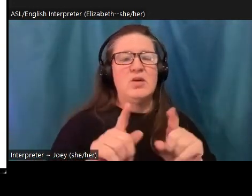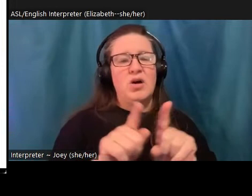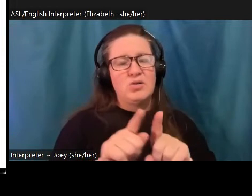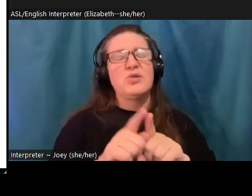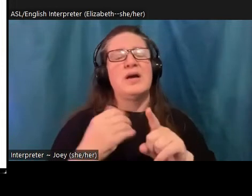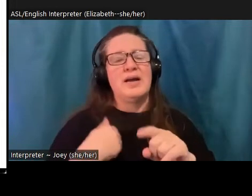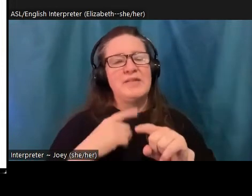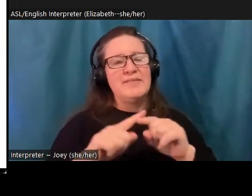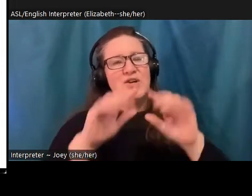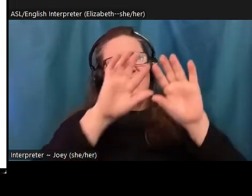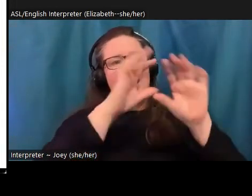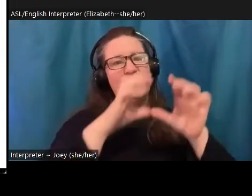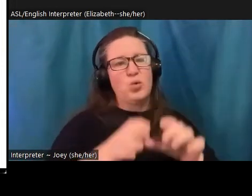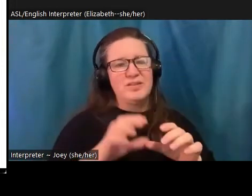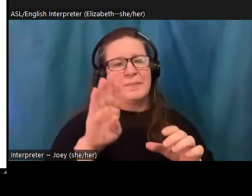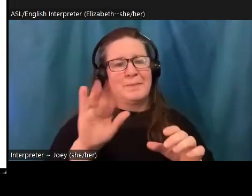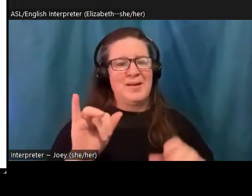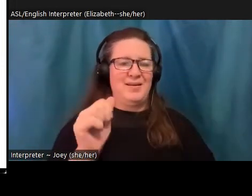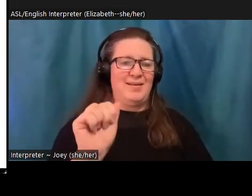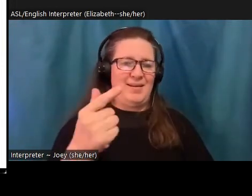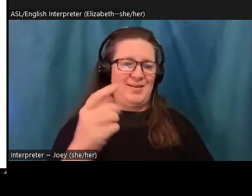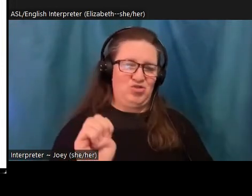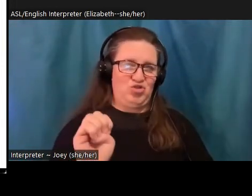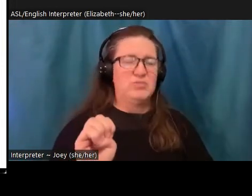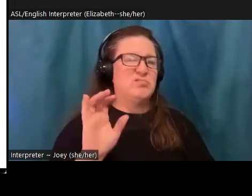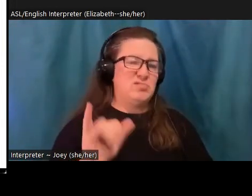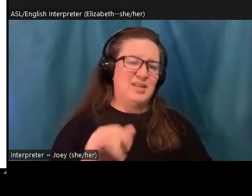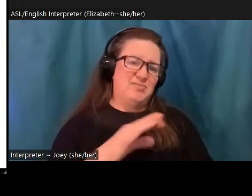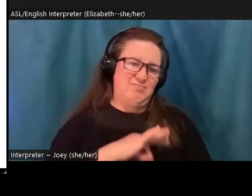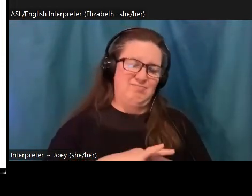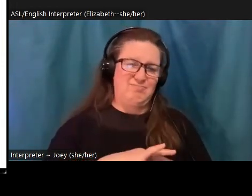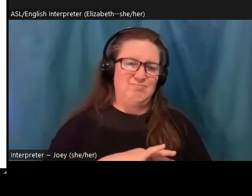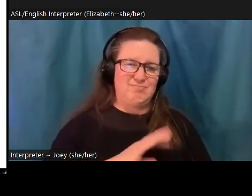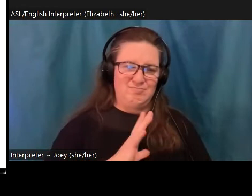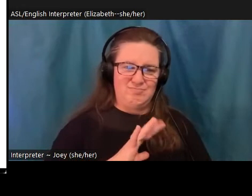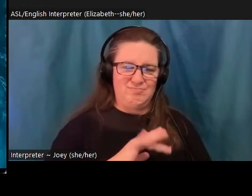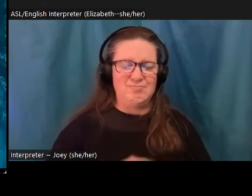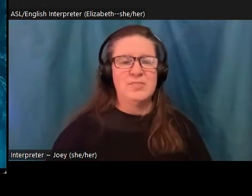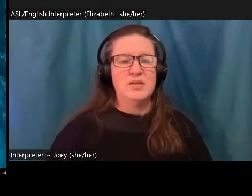is handy. And then number five, find finally at the end here,